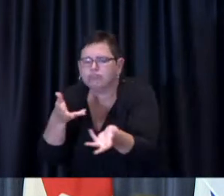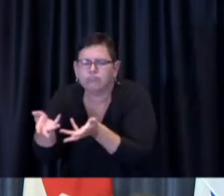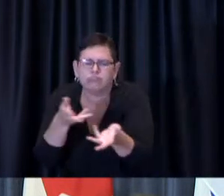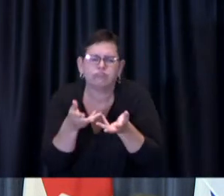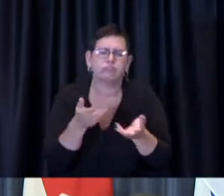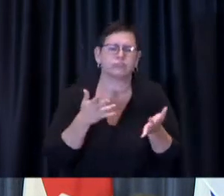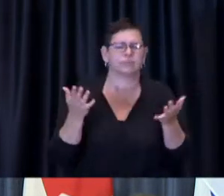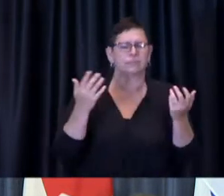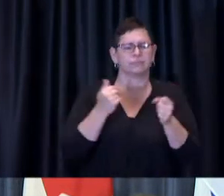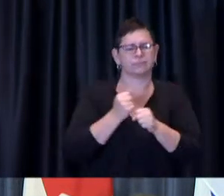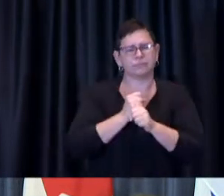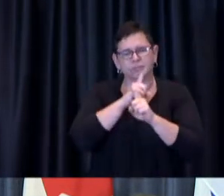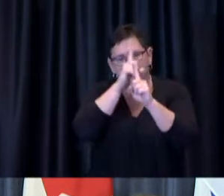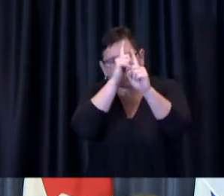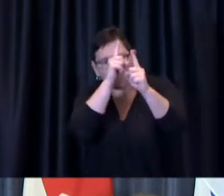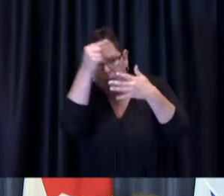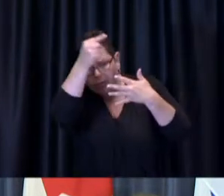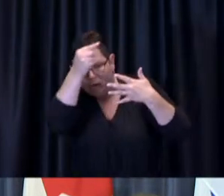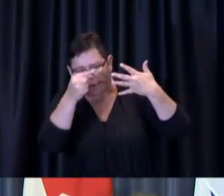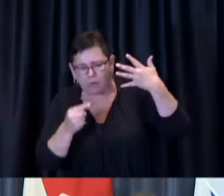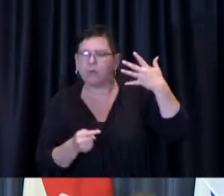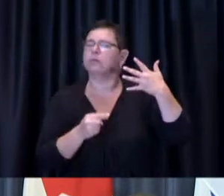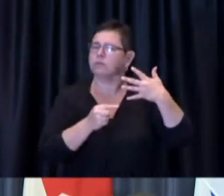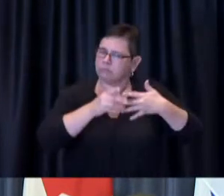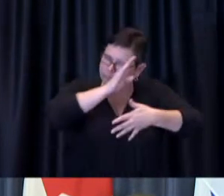as we put COVID-19 behind us once and for all.